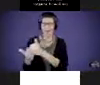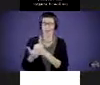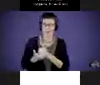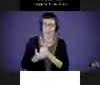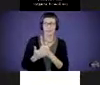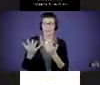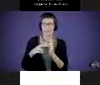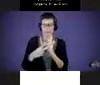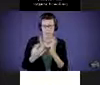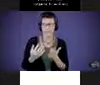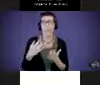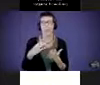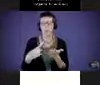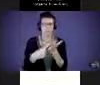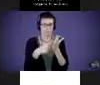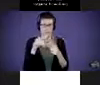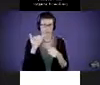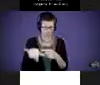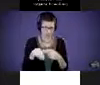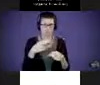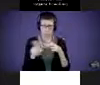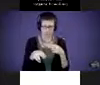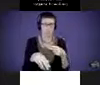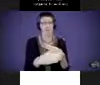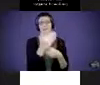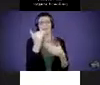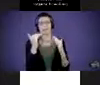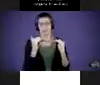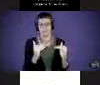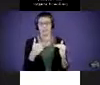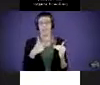we're going to talk briefly about that. And then, as I said, I'm going to put you all to work